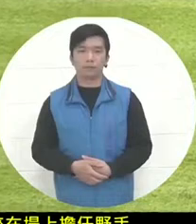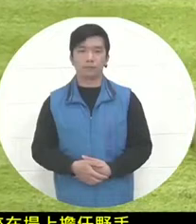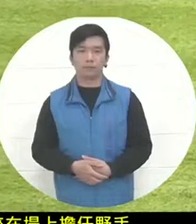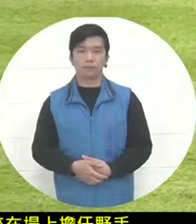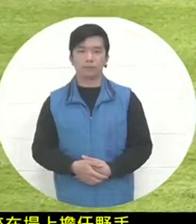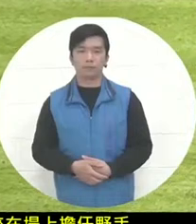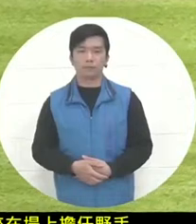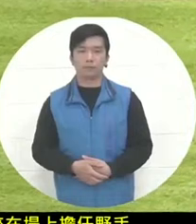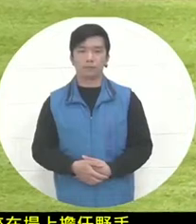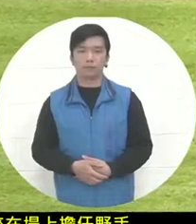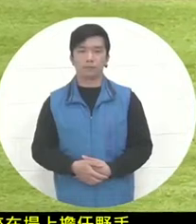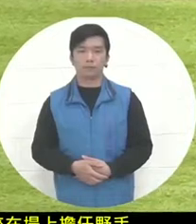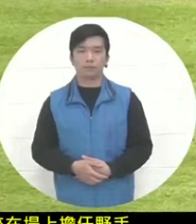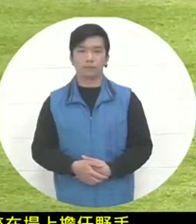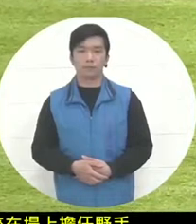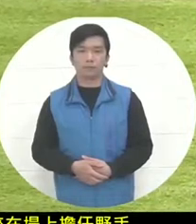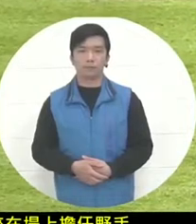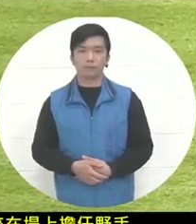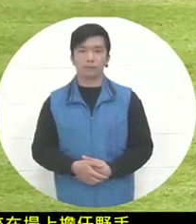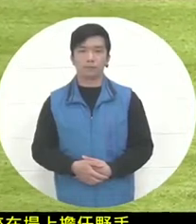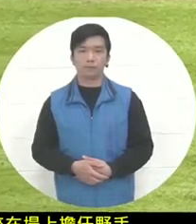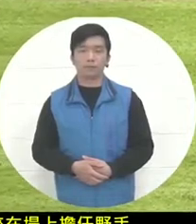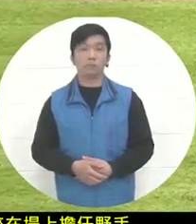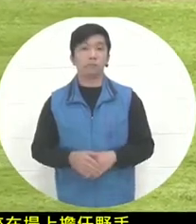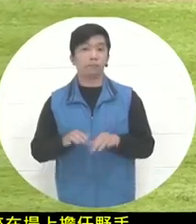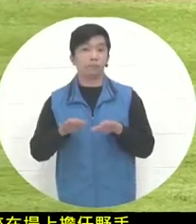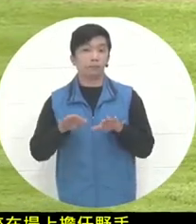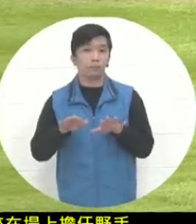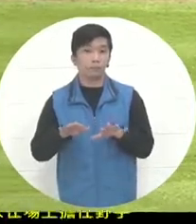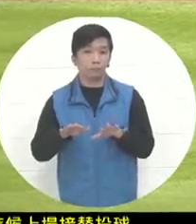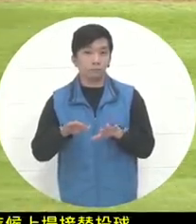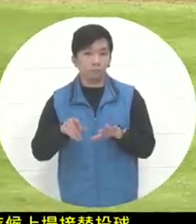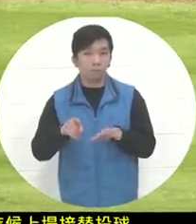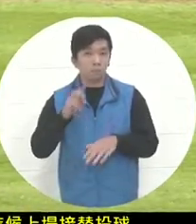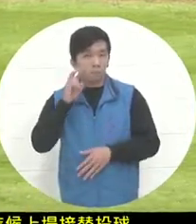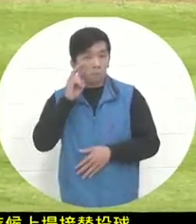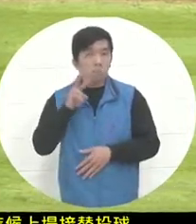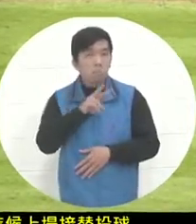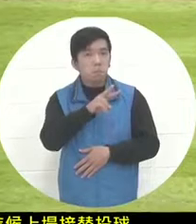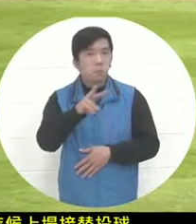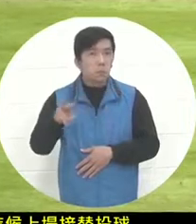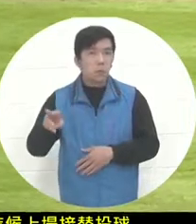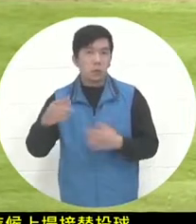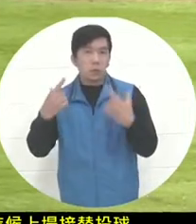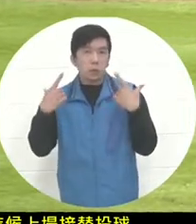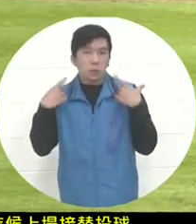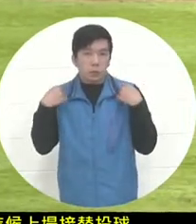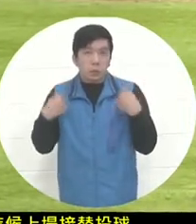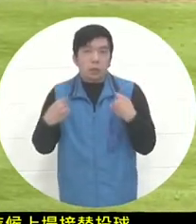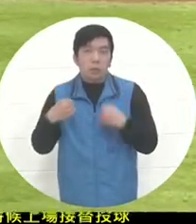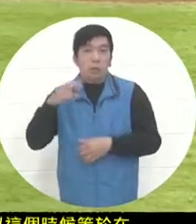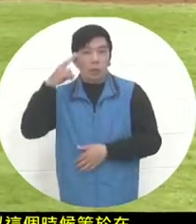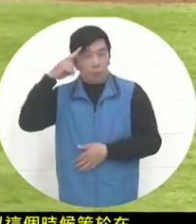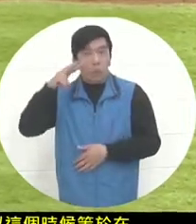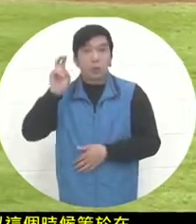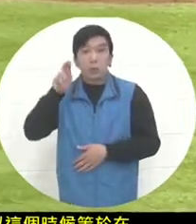this time is equivalent to being on the field. It seems that the original starting pitcher has made a direct swap with Madrid.